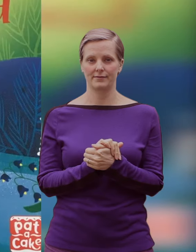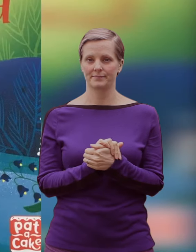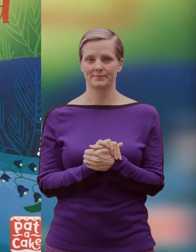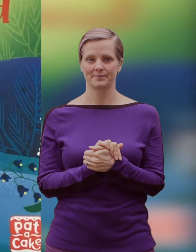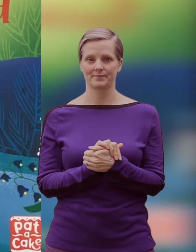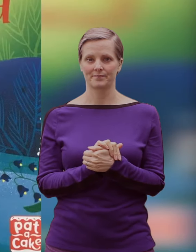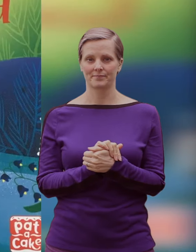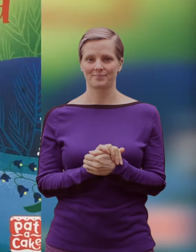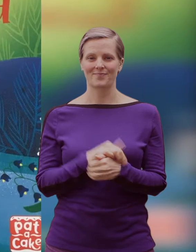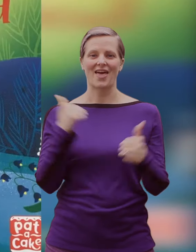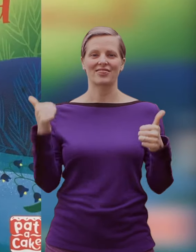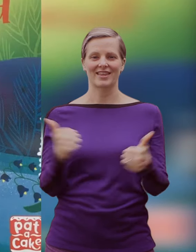The end.